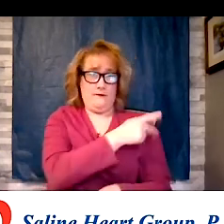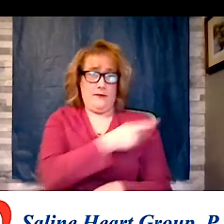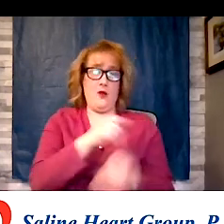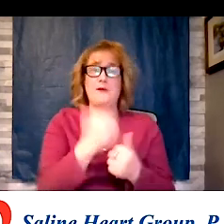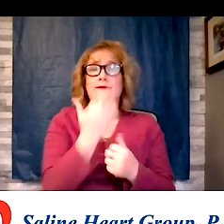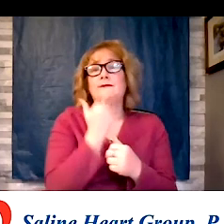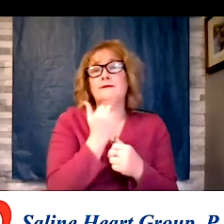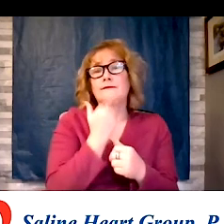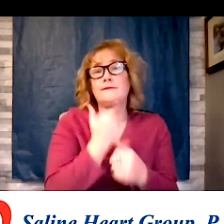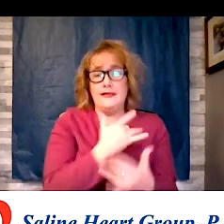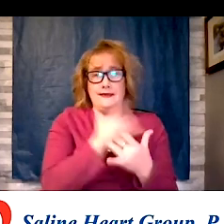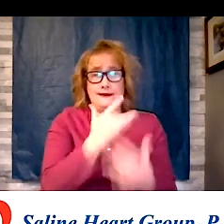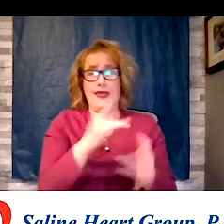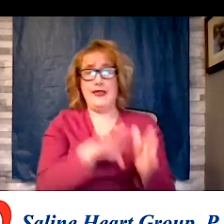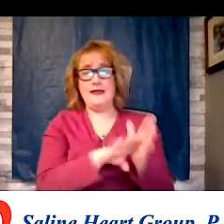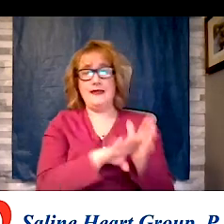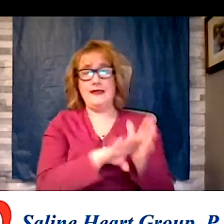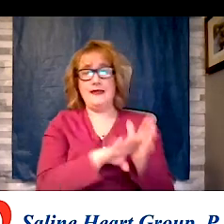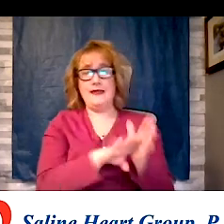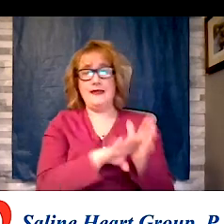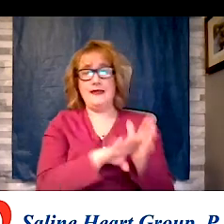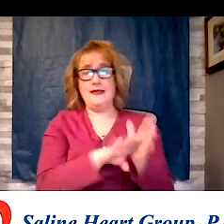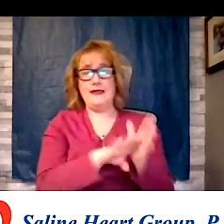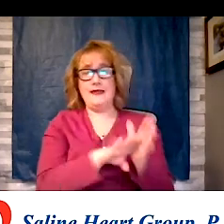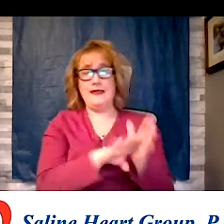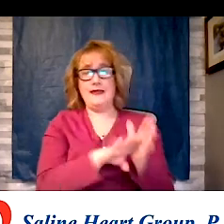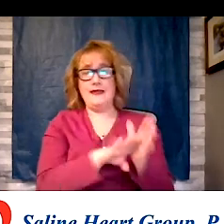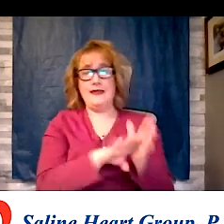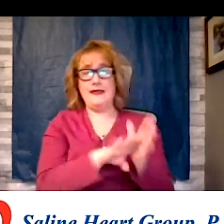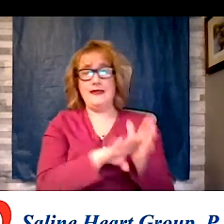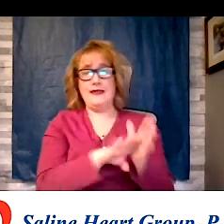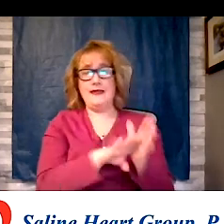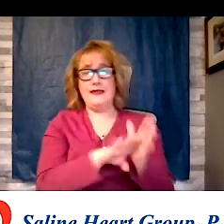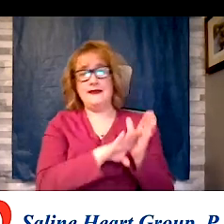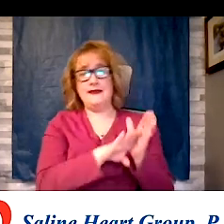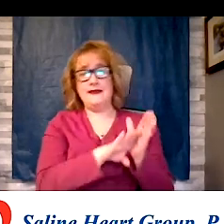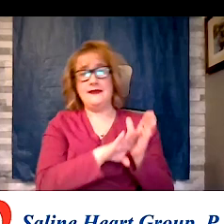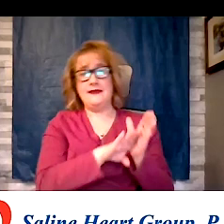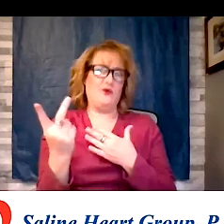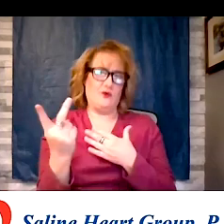type of heart failure. Again, heart failure is a major driver